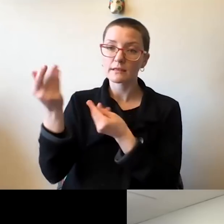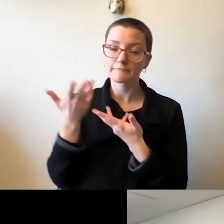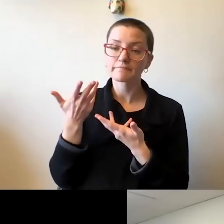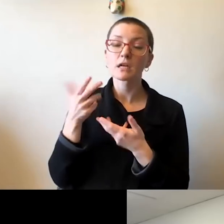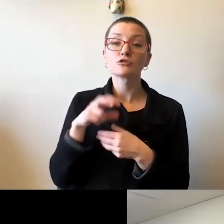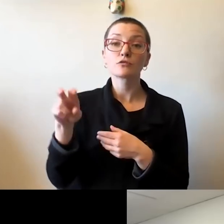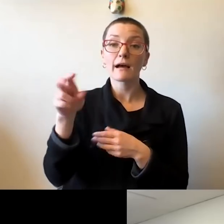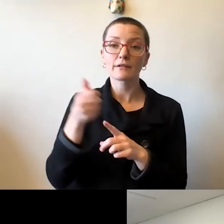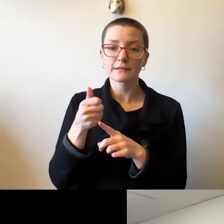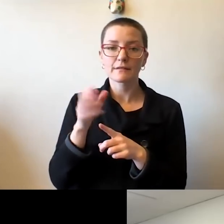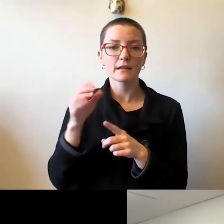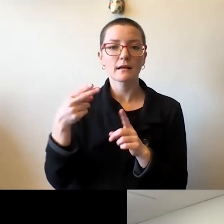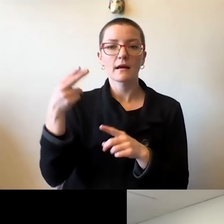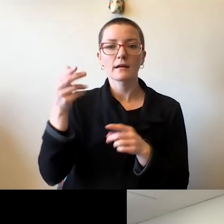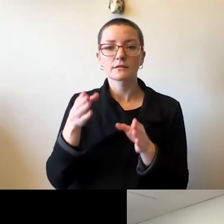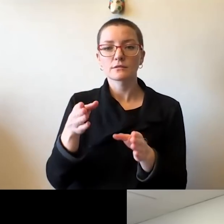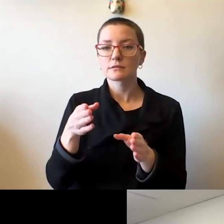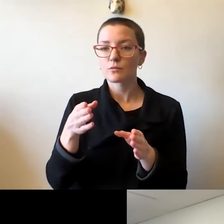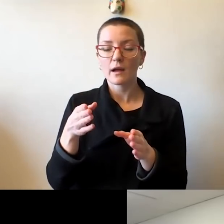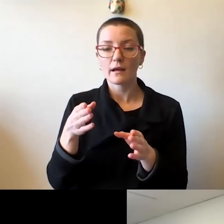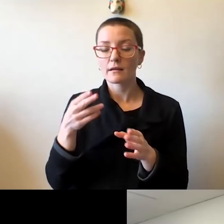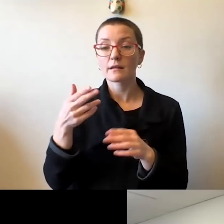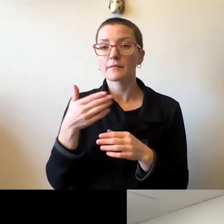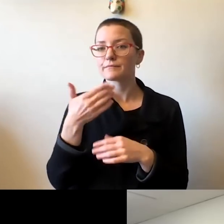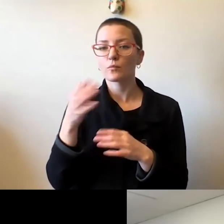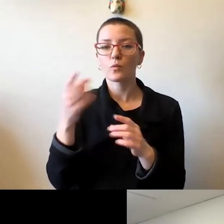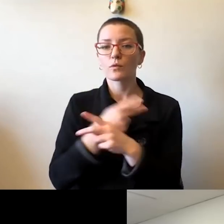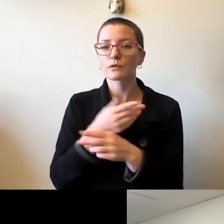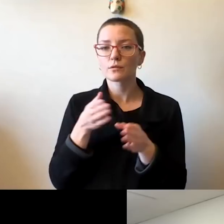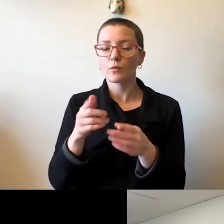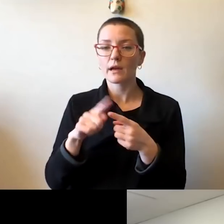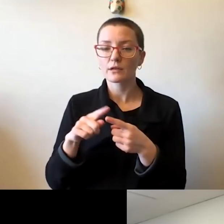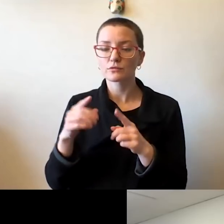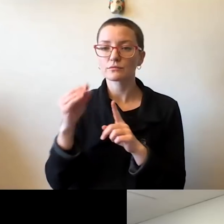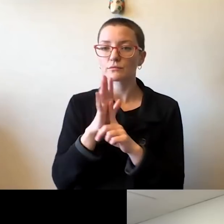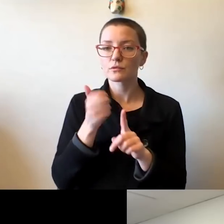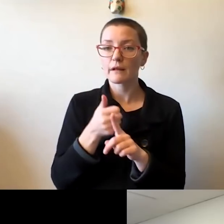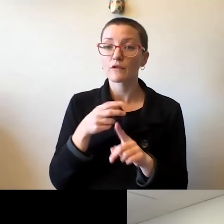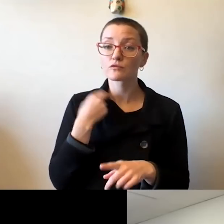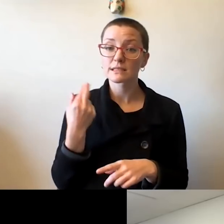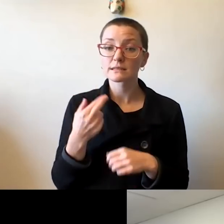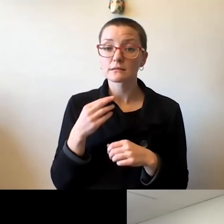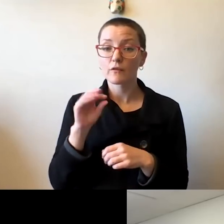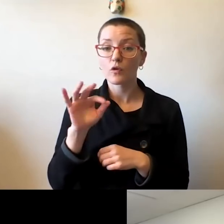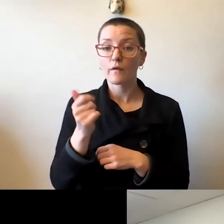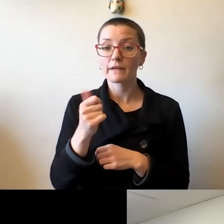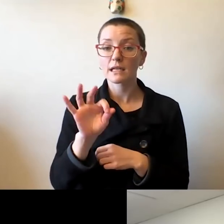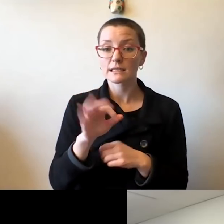This is one of the things that all of us are experiencing during this period of the second wave in our communities with COVID-19.